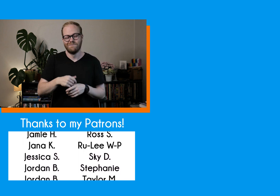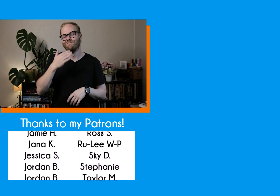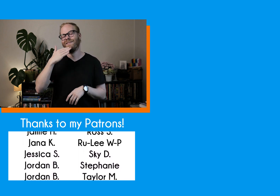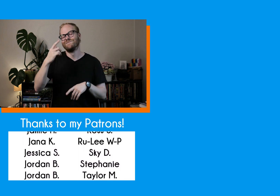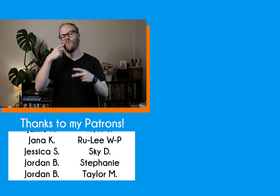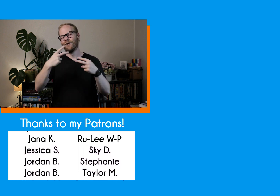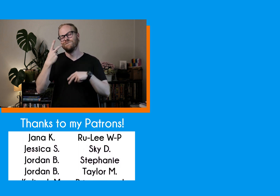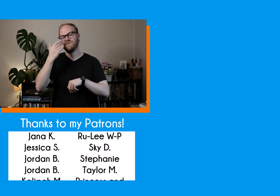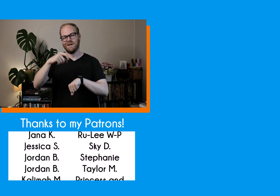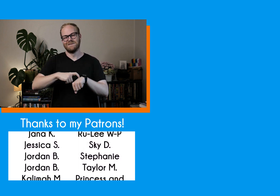Thanks for watching, see you next time.